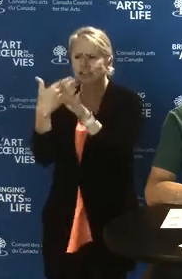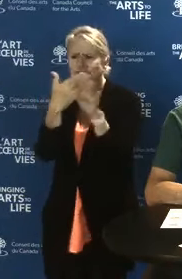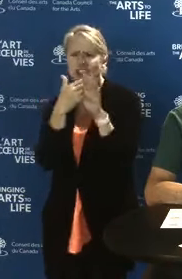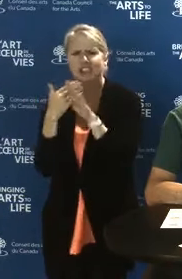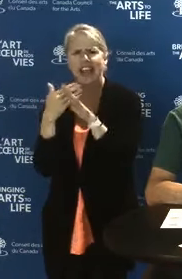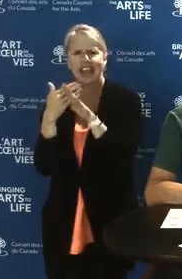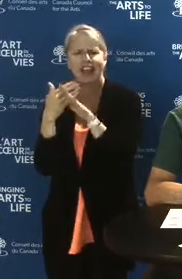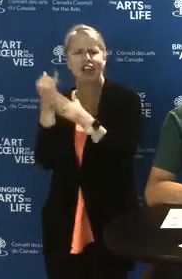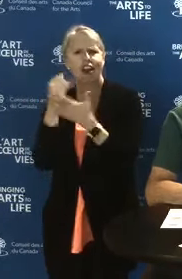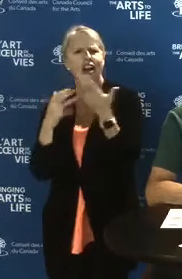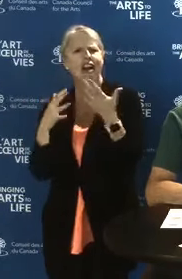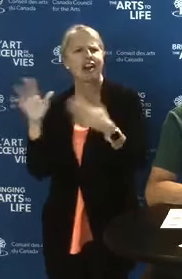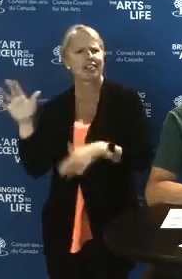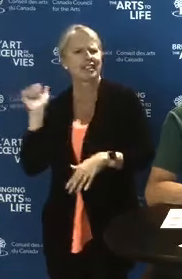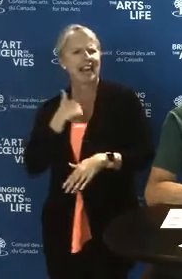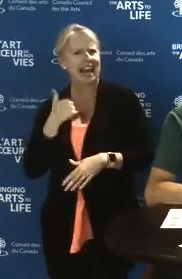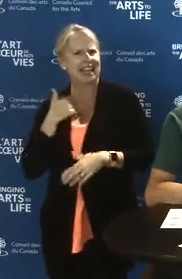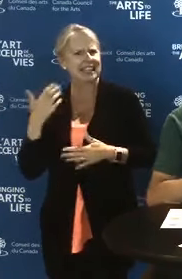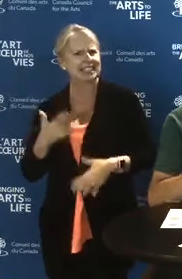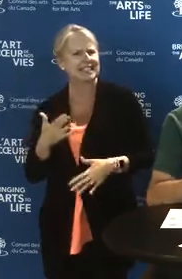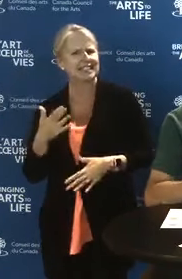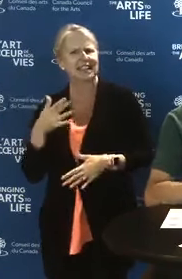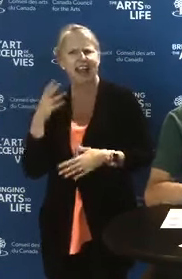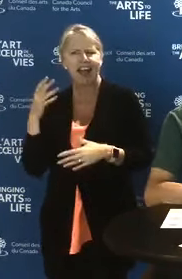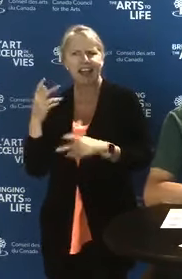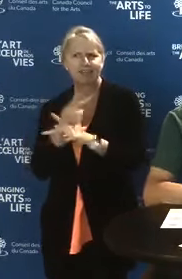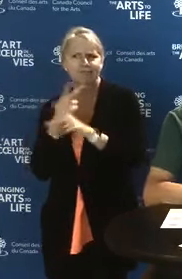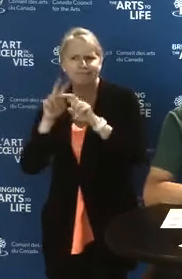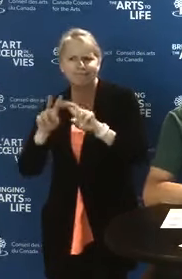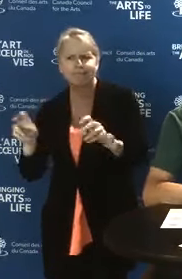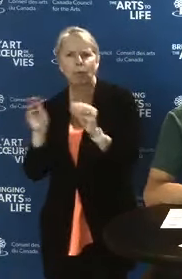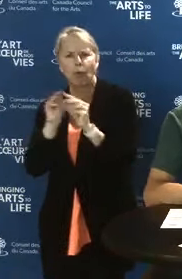and to improve discoverability in a digital landscape.